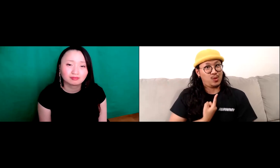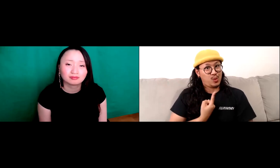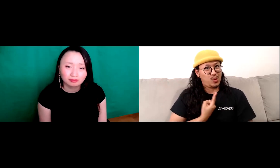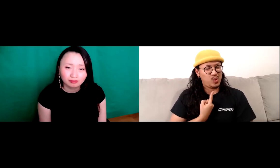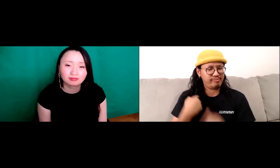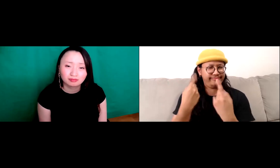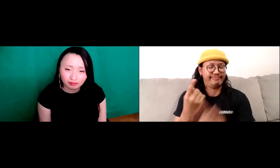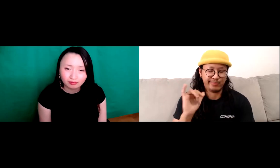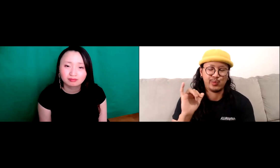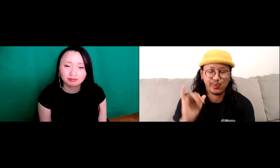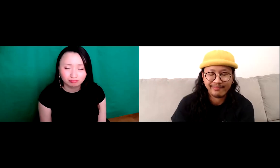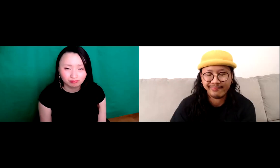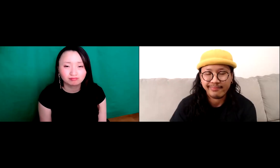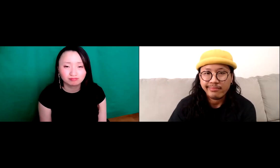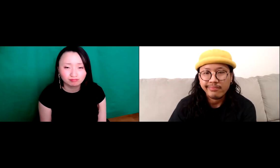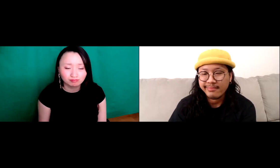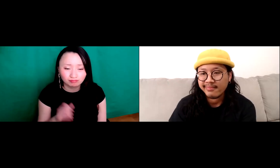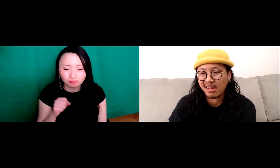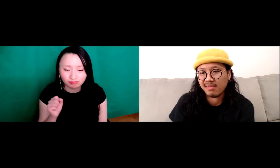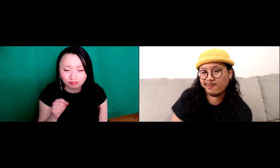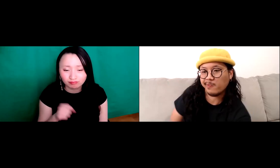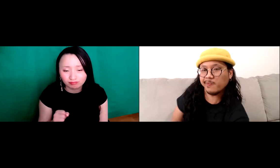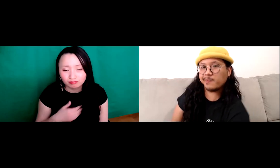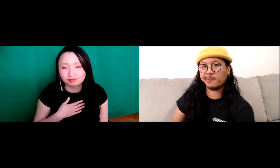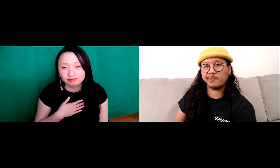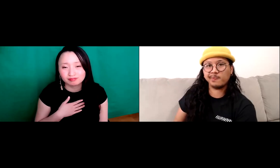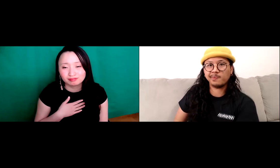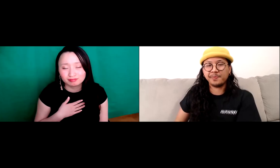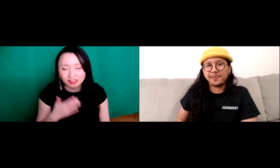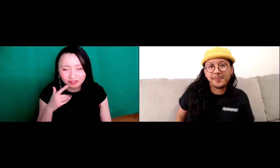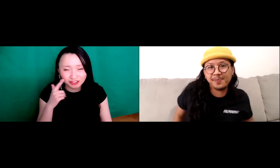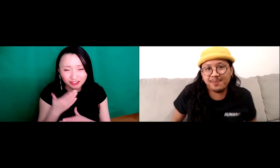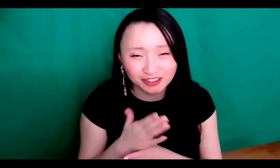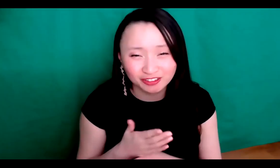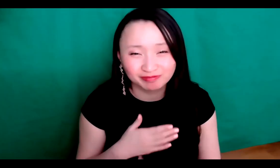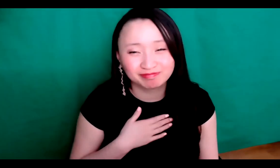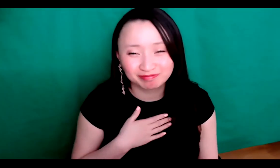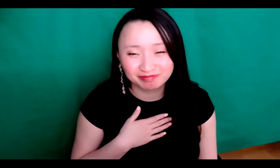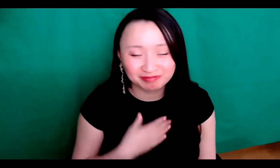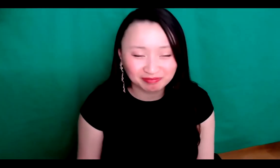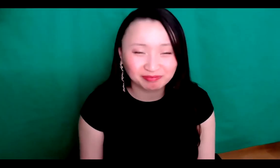Wow, I always wonder about them because I had that similar experience.